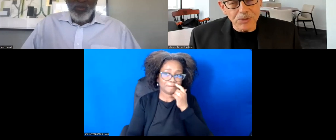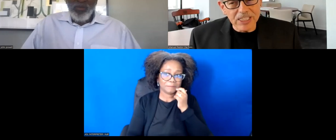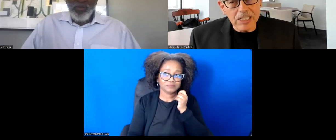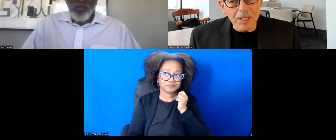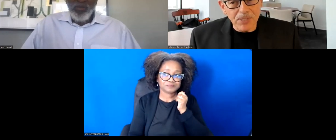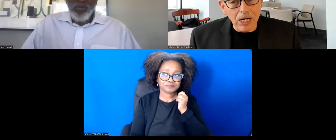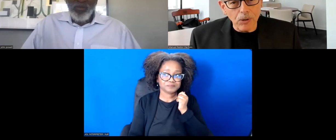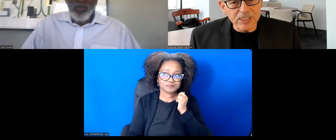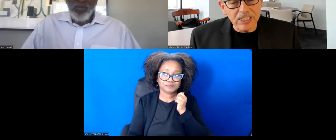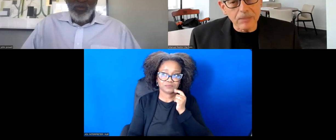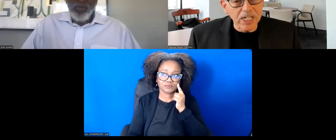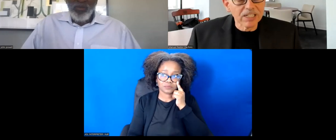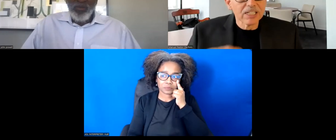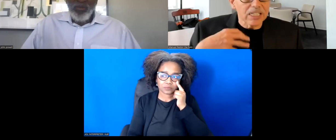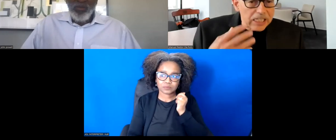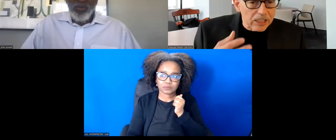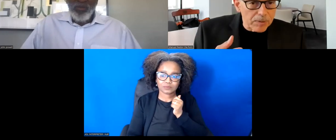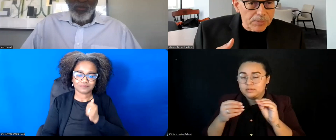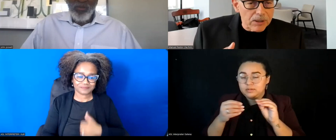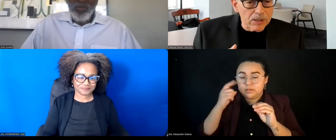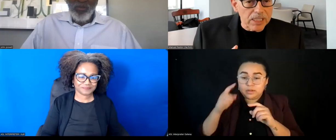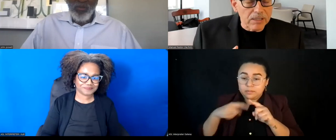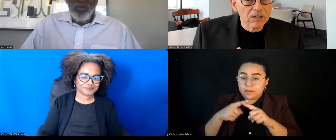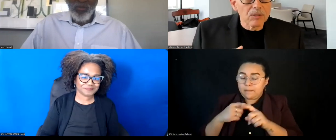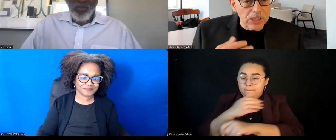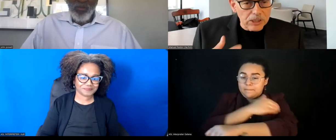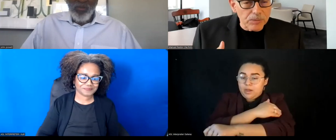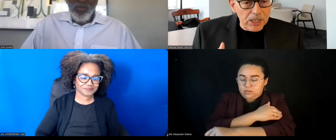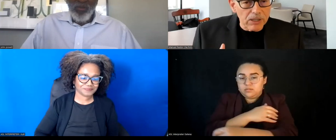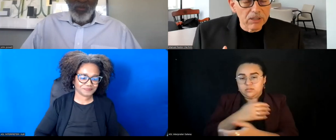we think about power, we tend to think about economic power and political power.